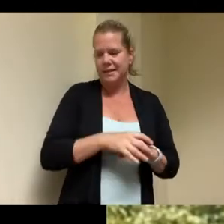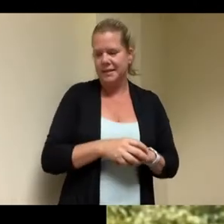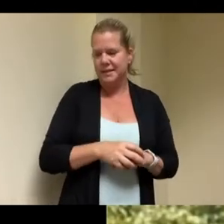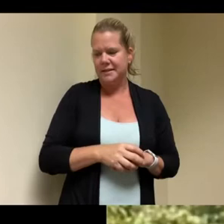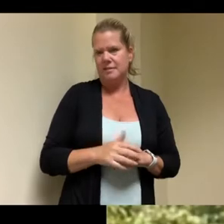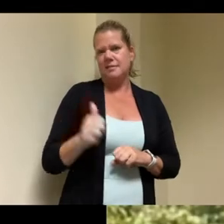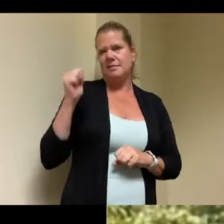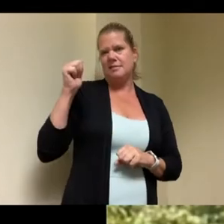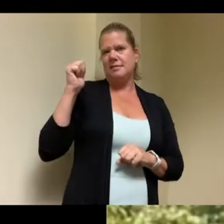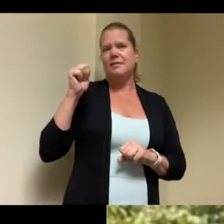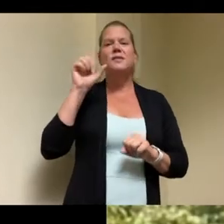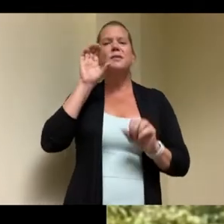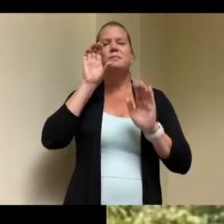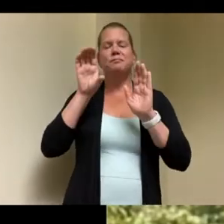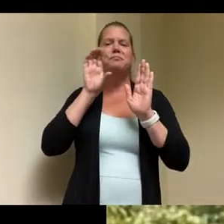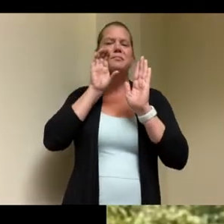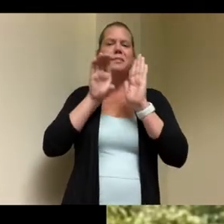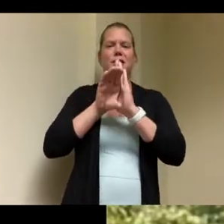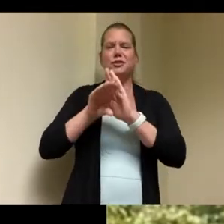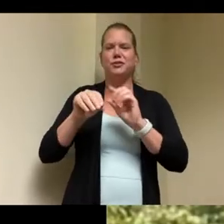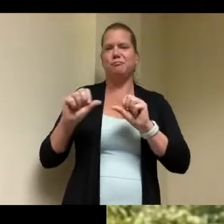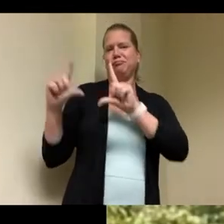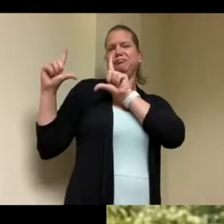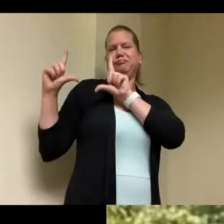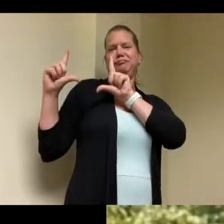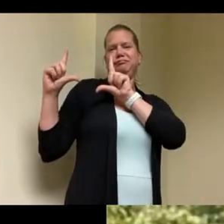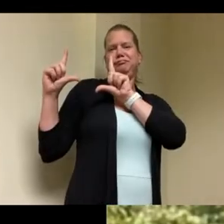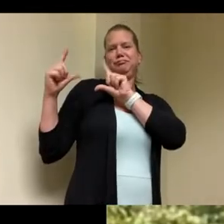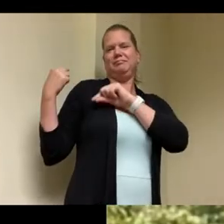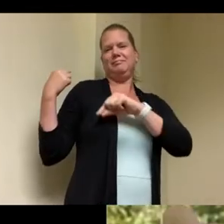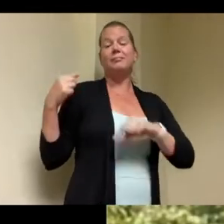behind me on washington street um frozen freddy's is open across the